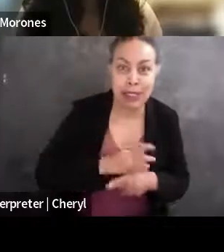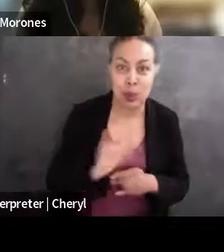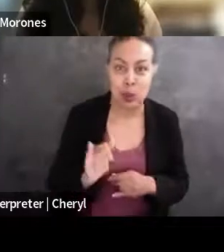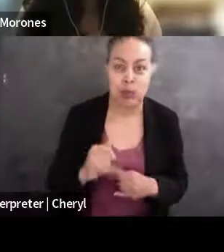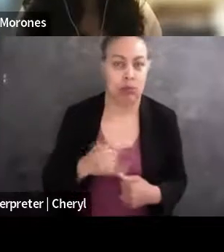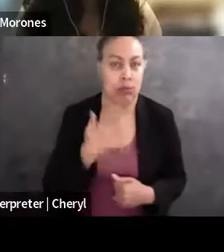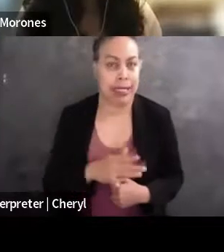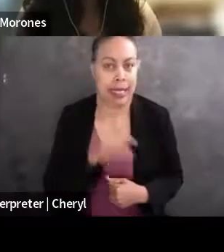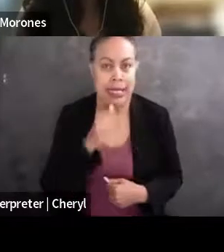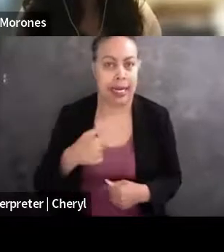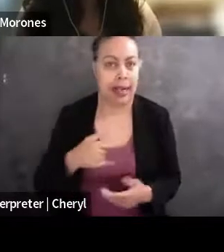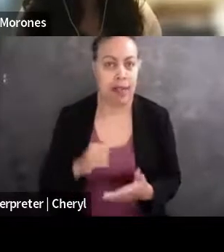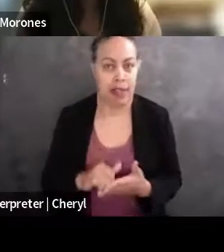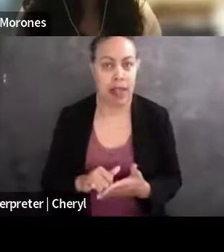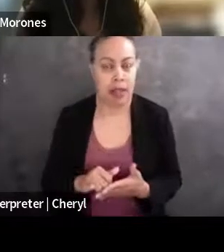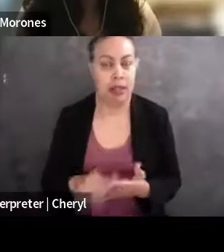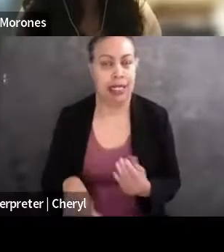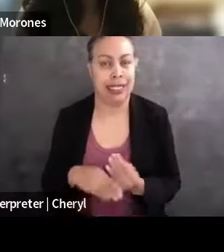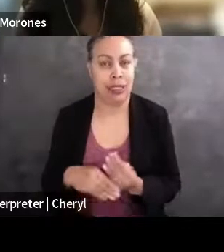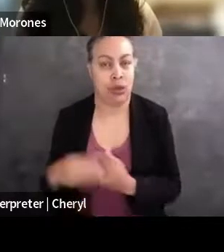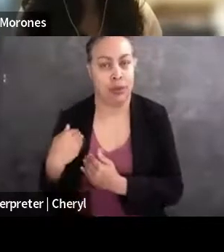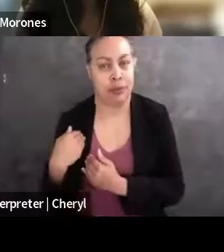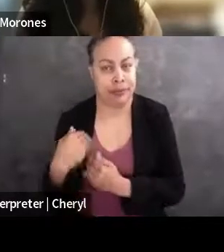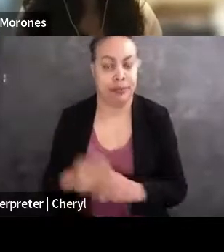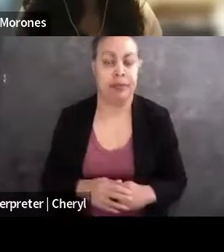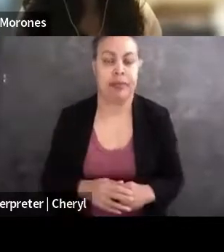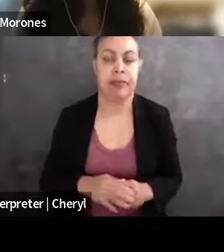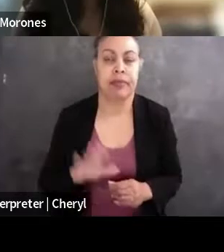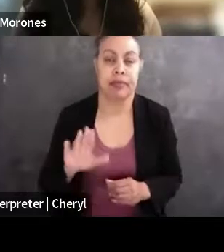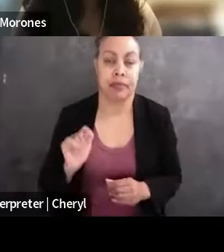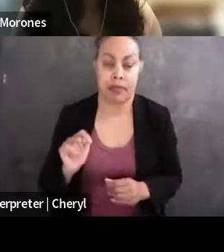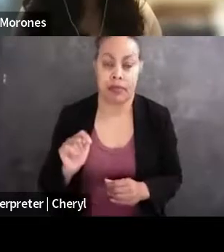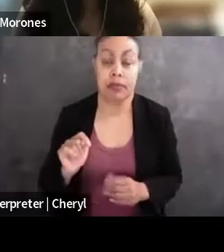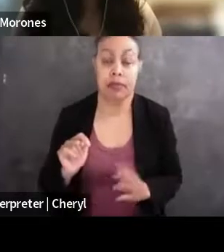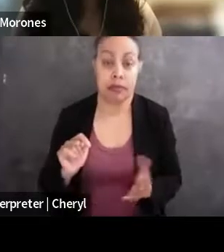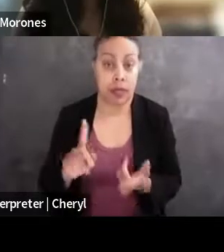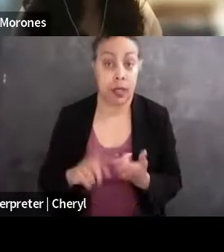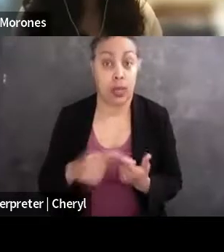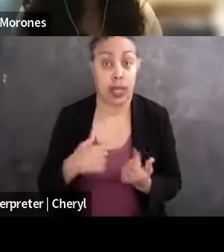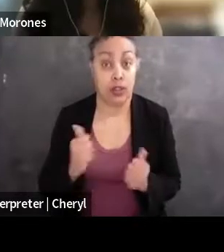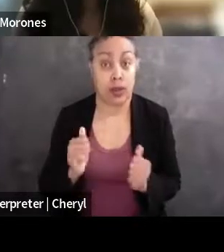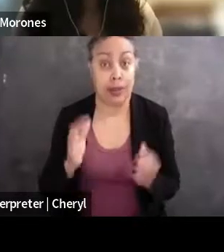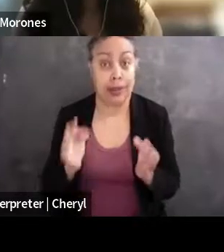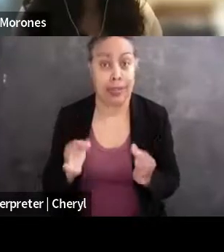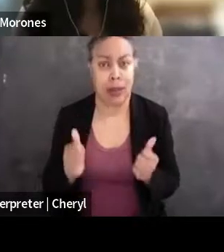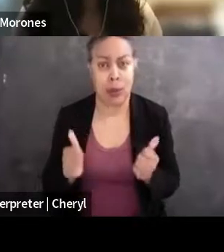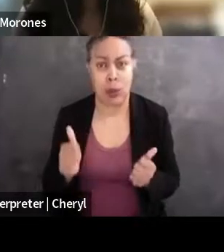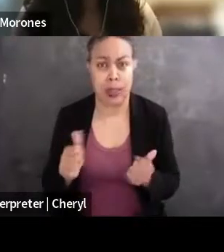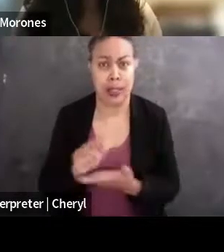not to have those additional burdens. But I did, I will say when I was trying to choose between law schools,